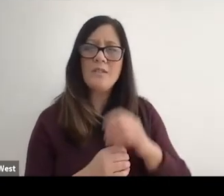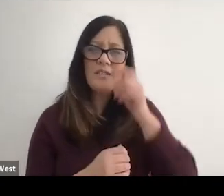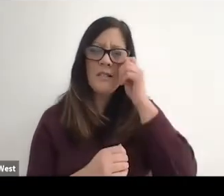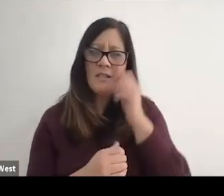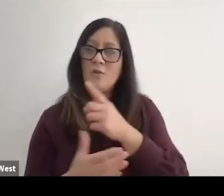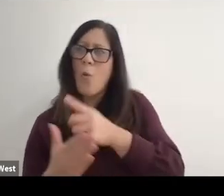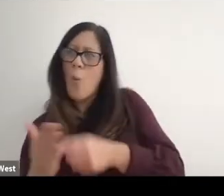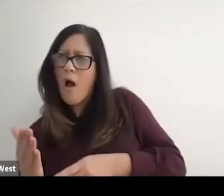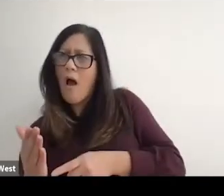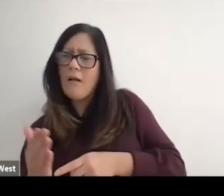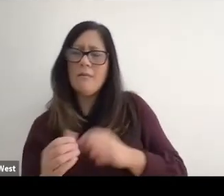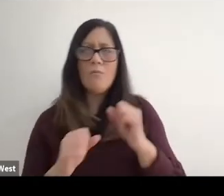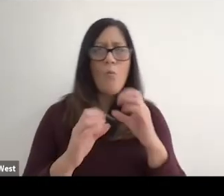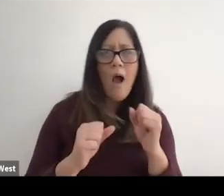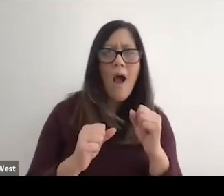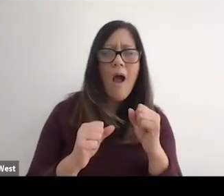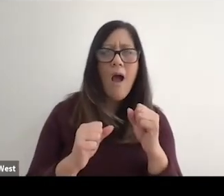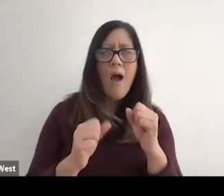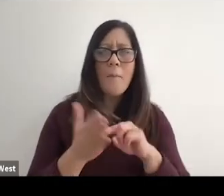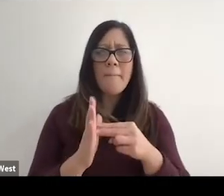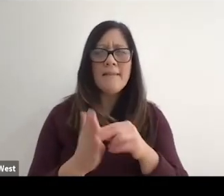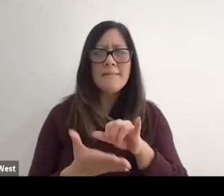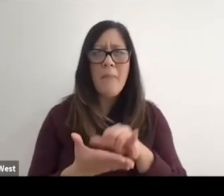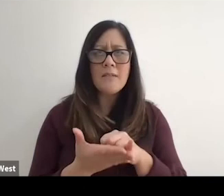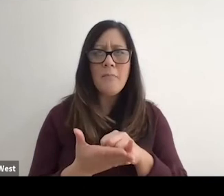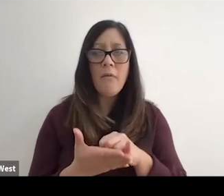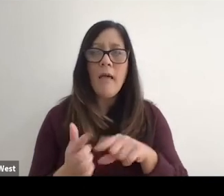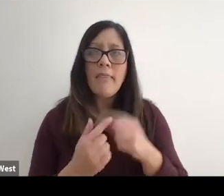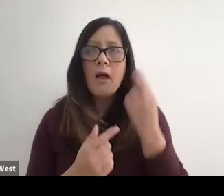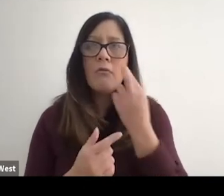So the what Chihuahuas, the kind of mind blown. That said, I don't believe this is actually possible.